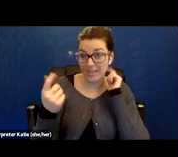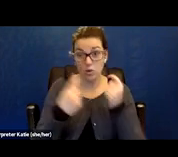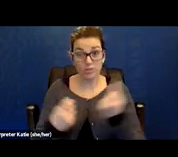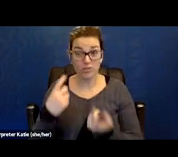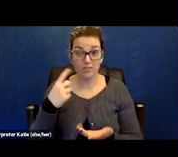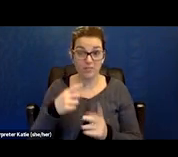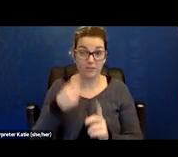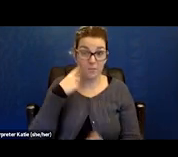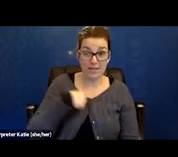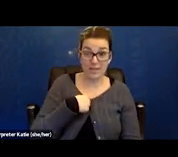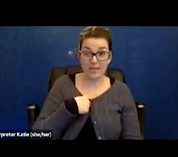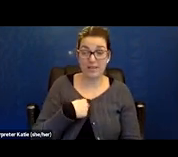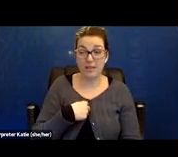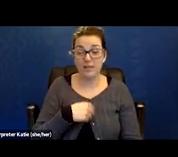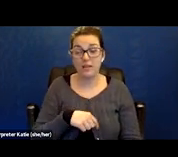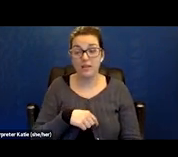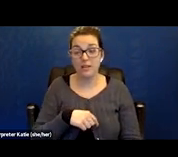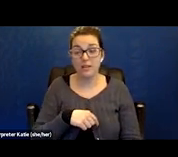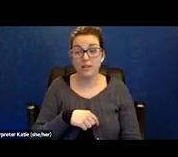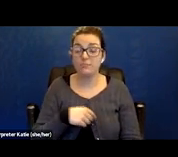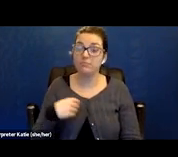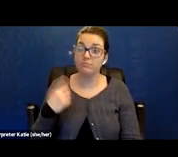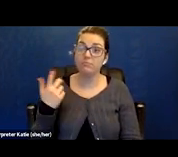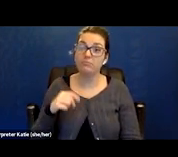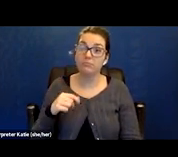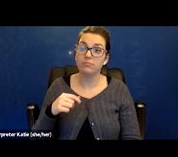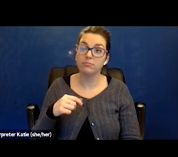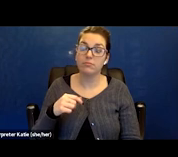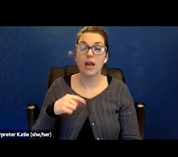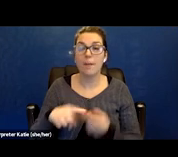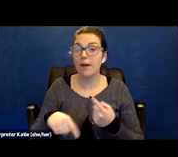of my COVID process or the Social Security process,